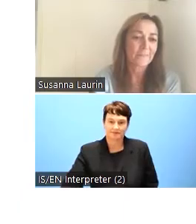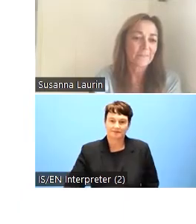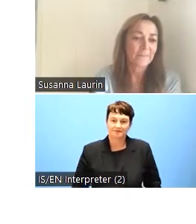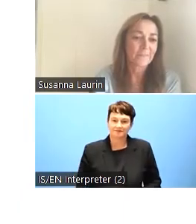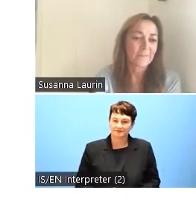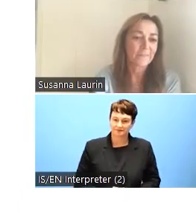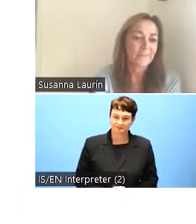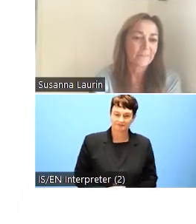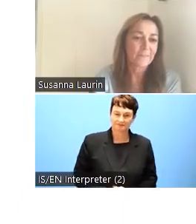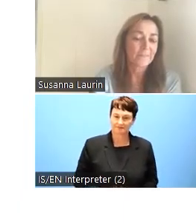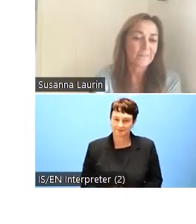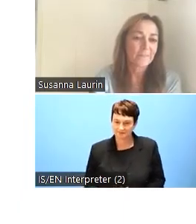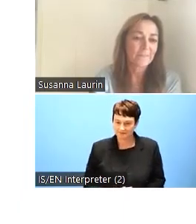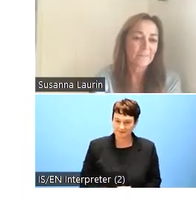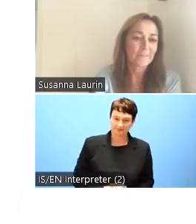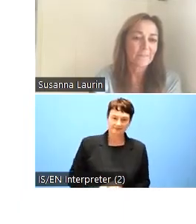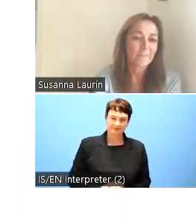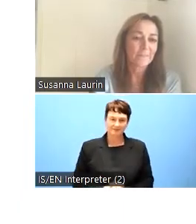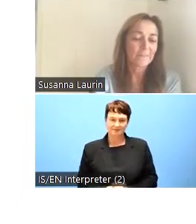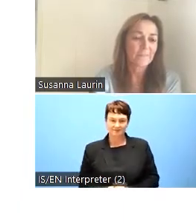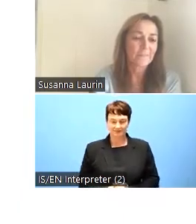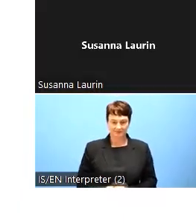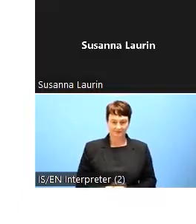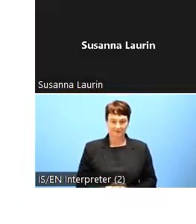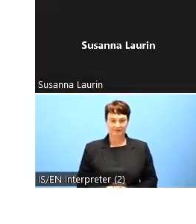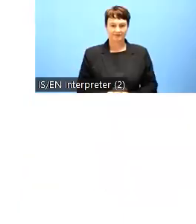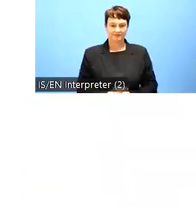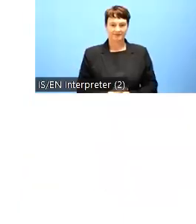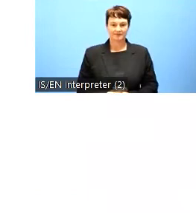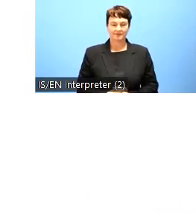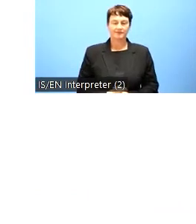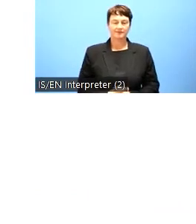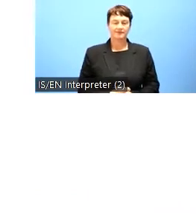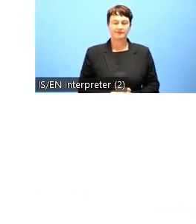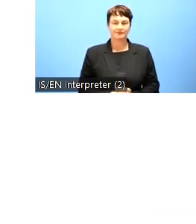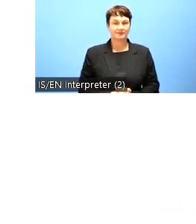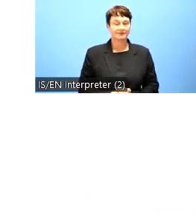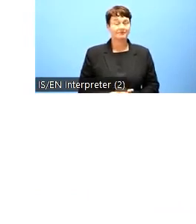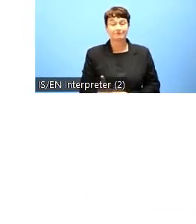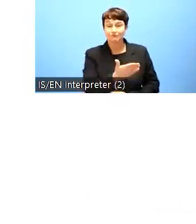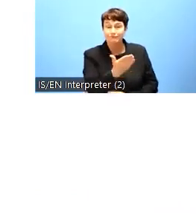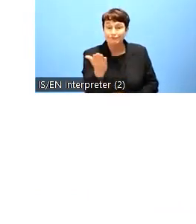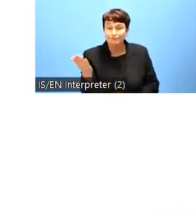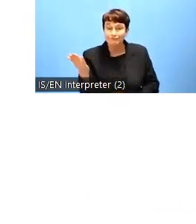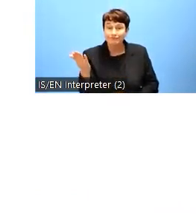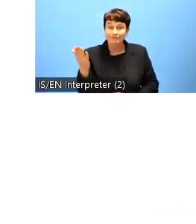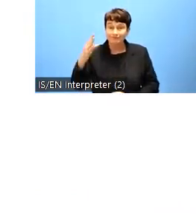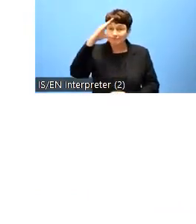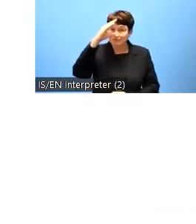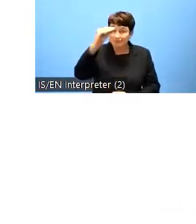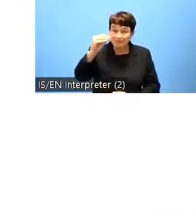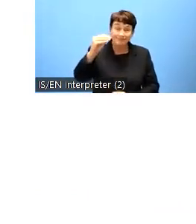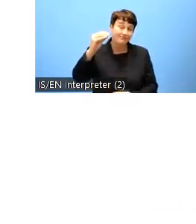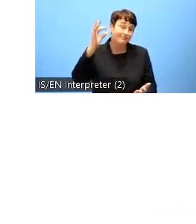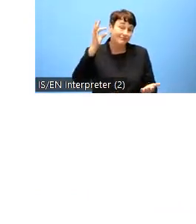Ladies and gentlemen, dear collogues and friends of accessibility,